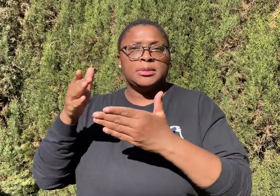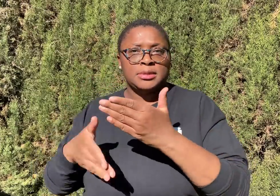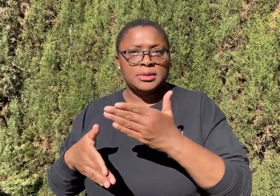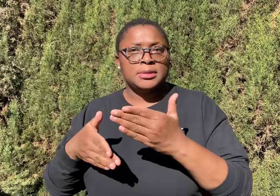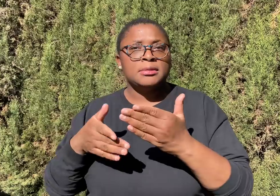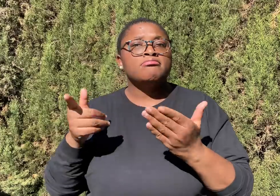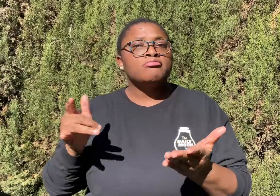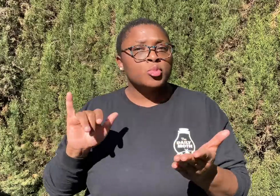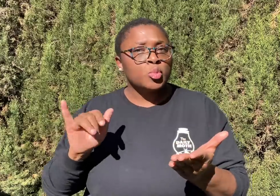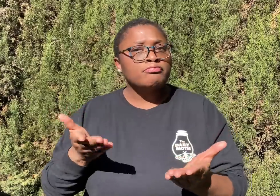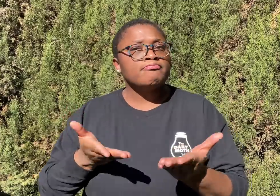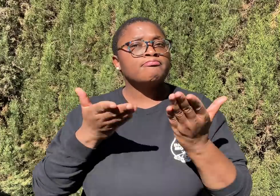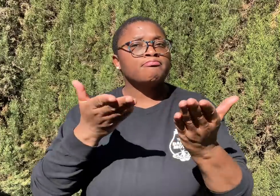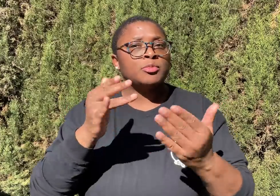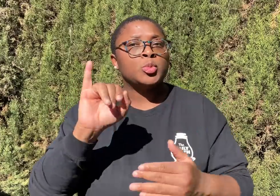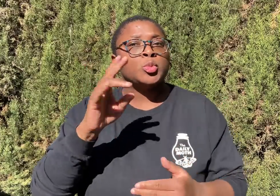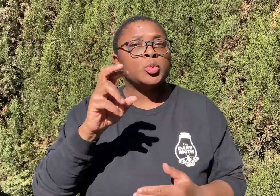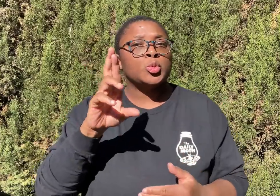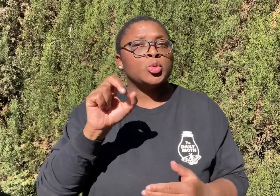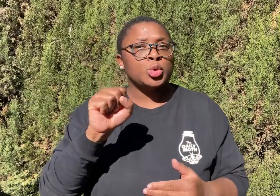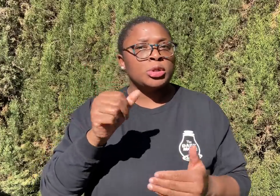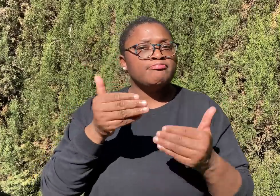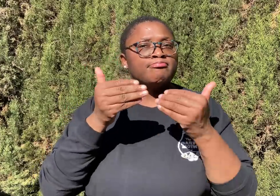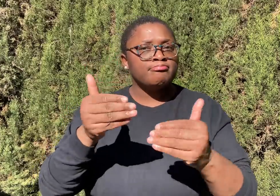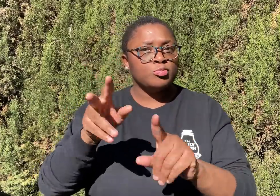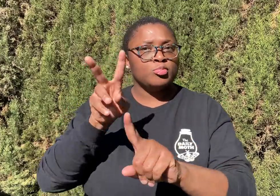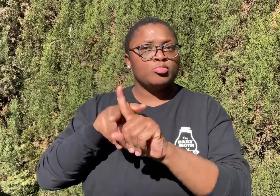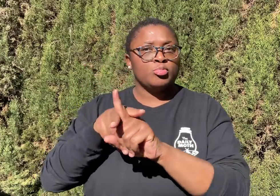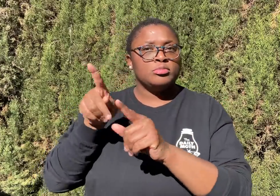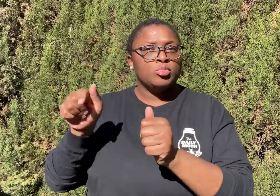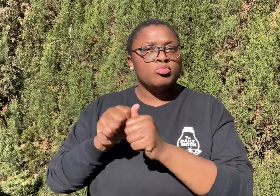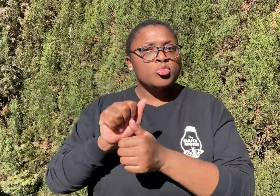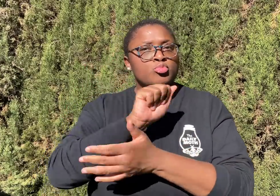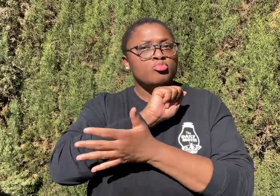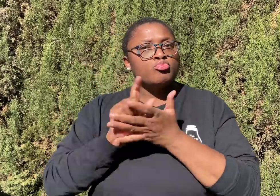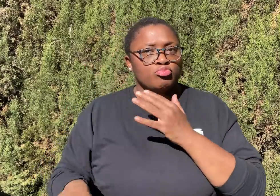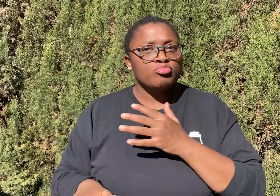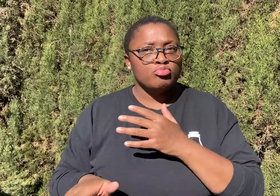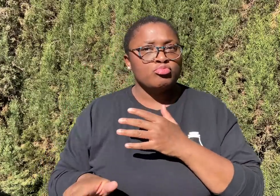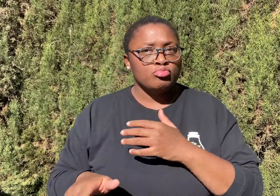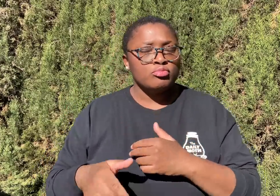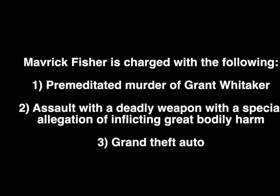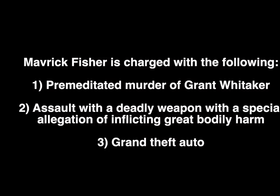to the ending. She also recommended the jurors to hold Mavrick responsible for all the charges.